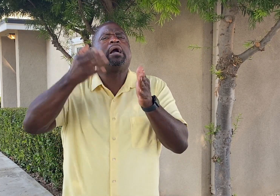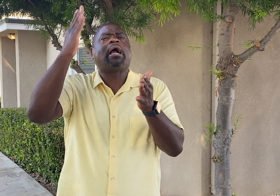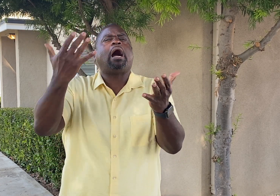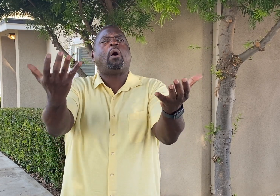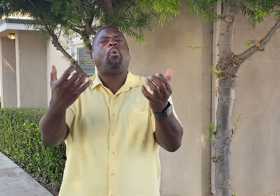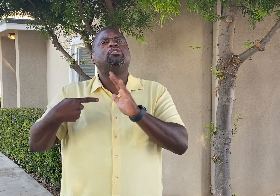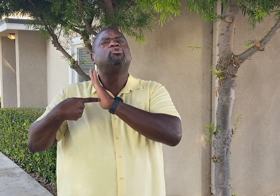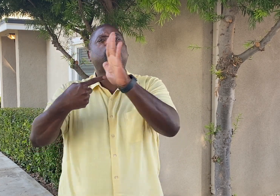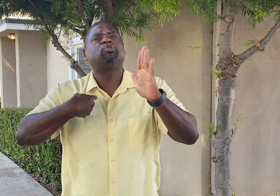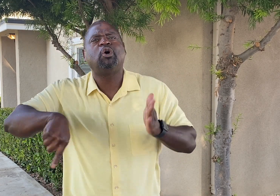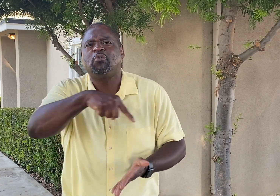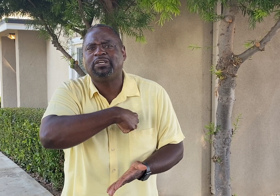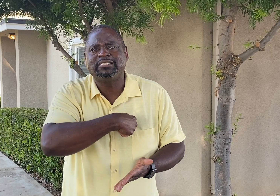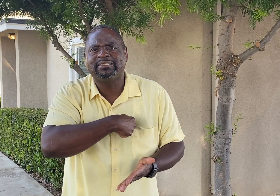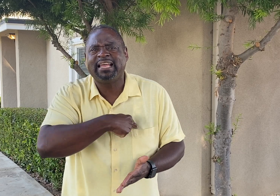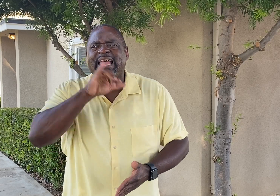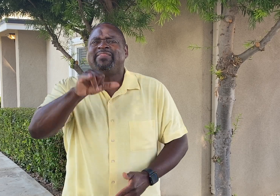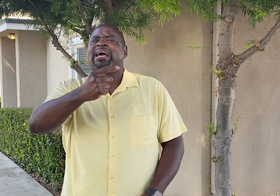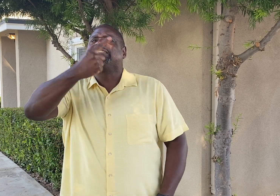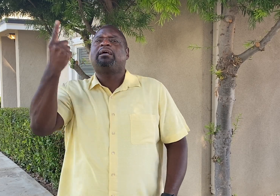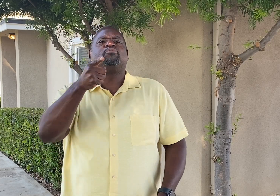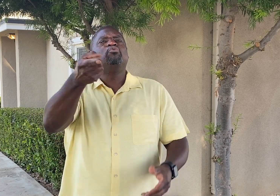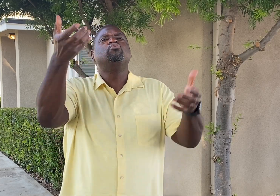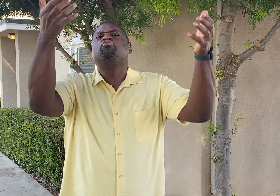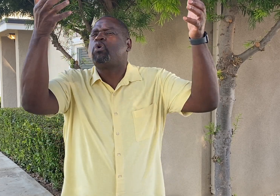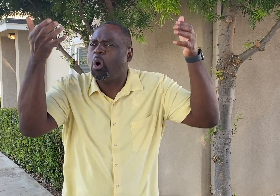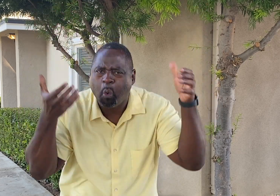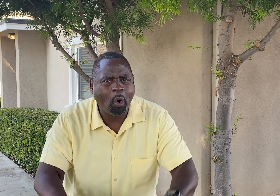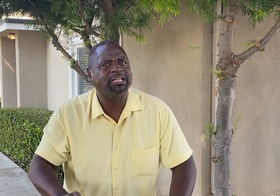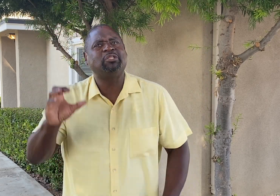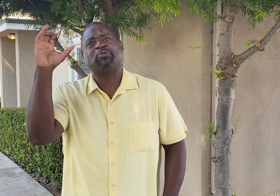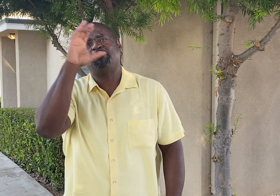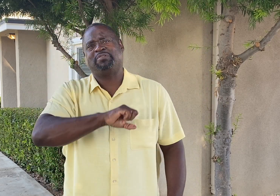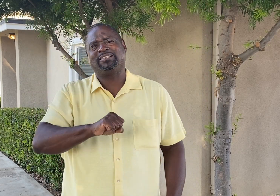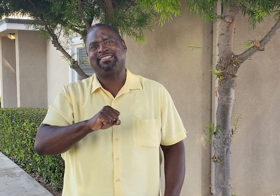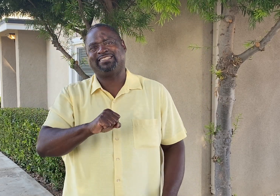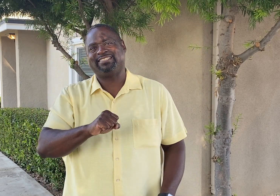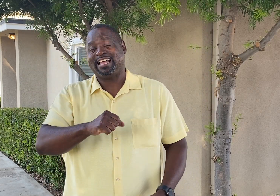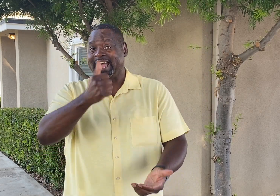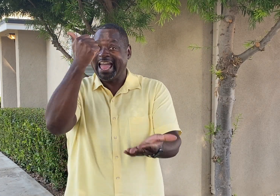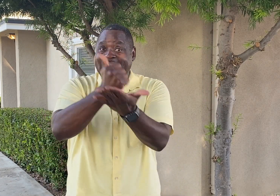to show us. That's something you don't want to miss. Amen!